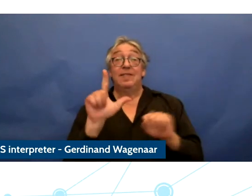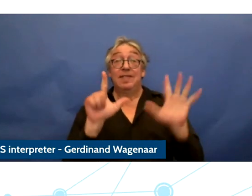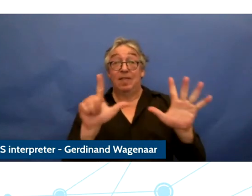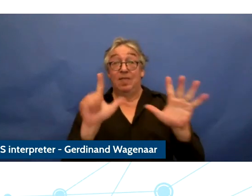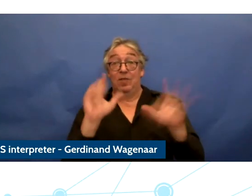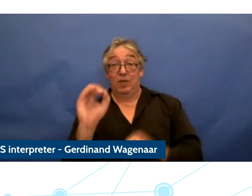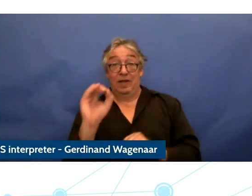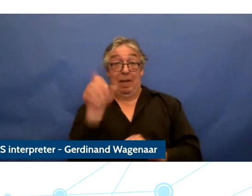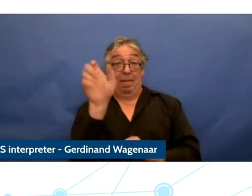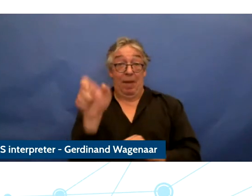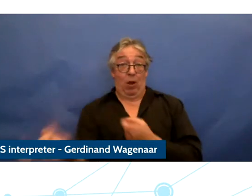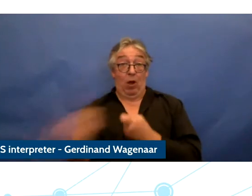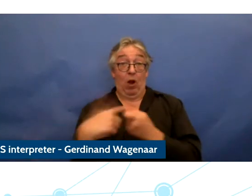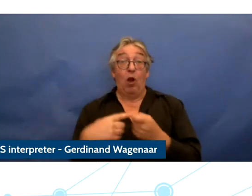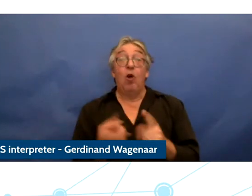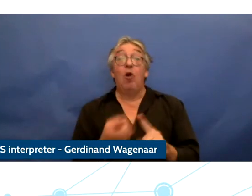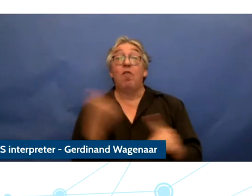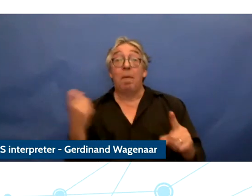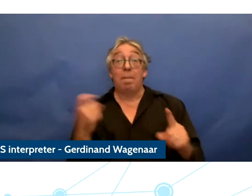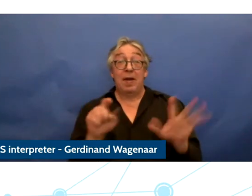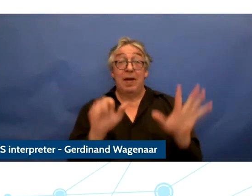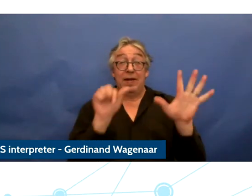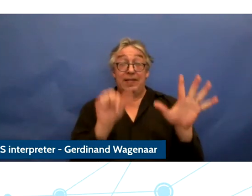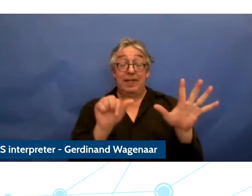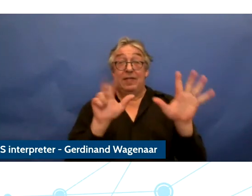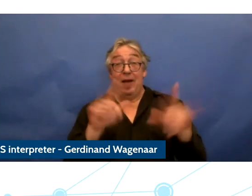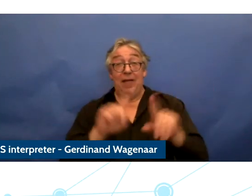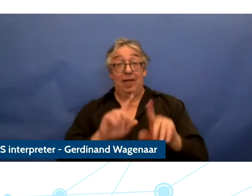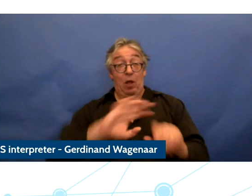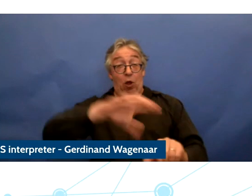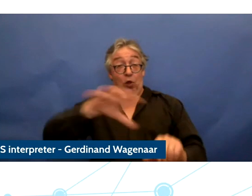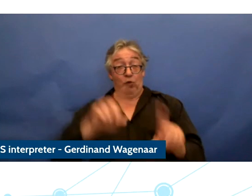registered for the event from many countries and last night at a pre-event